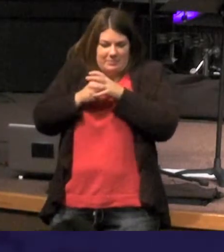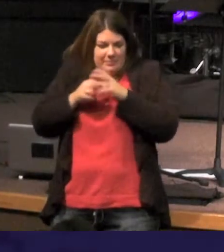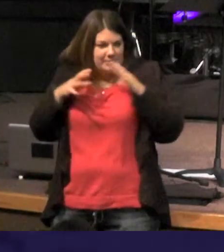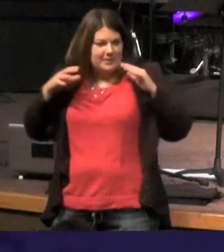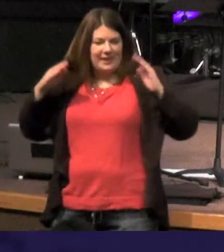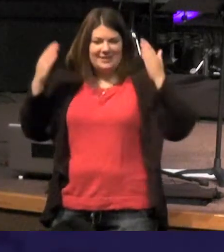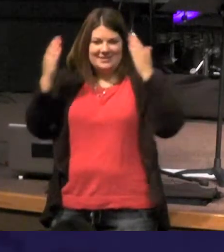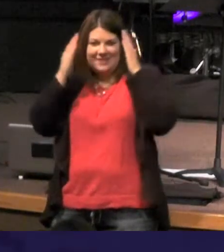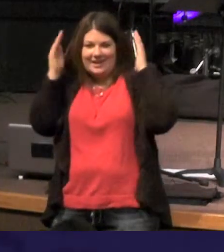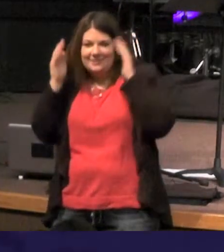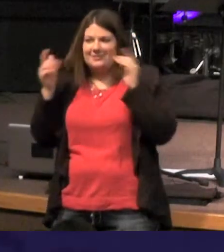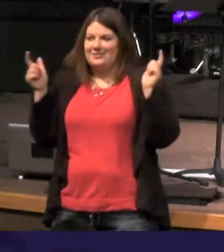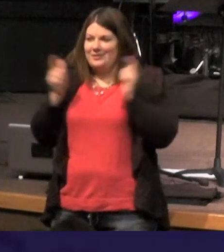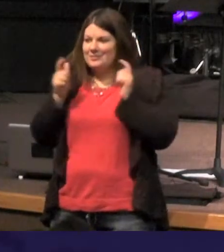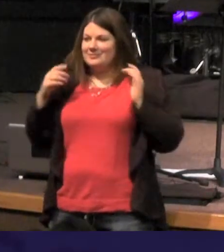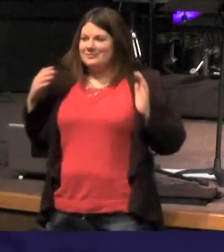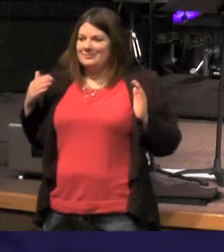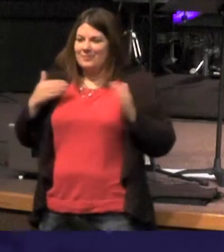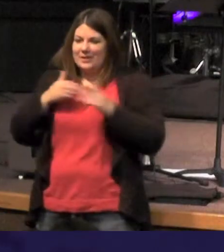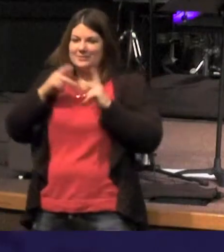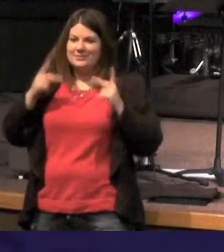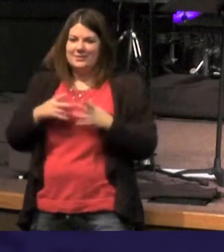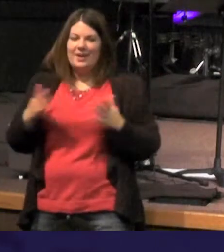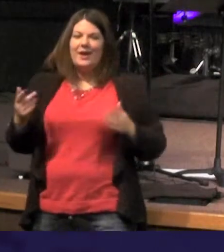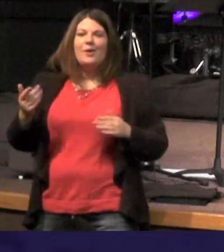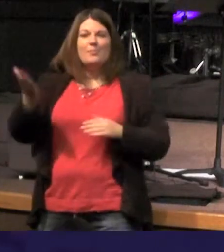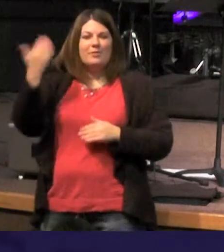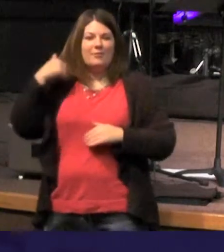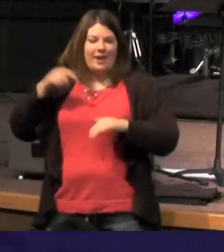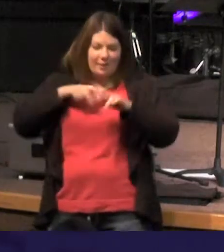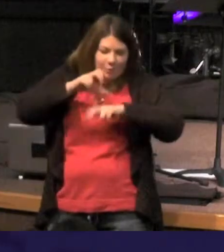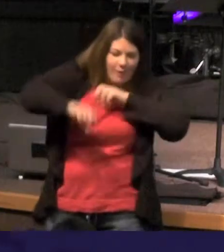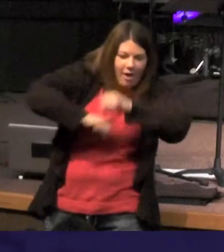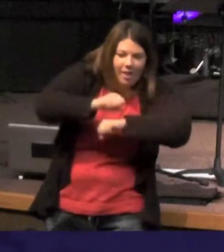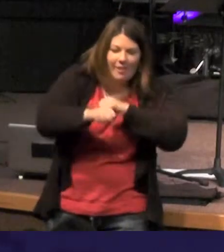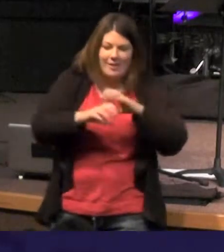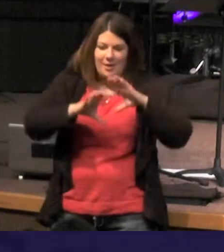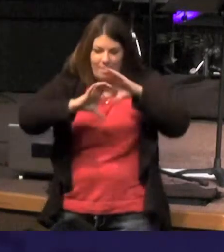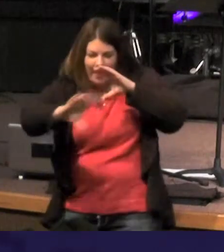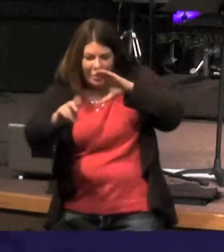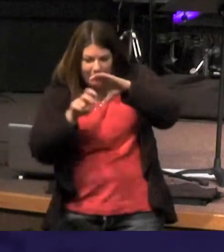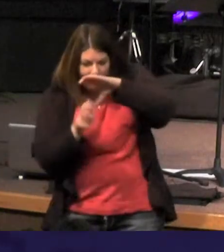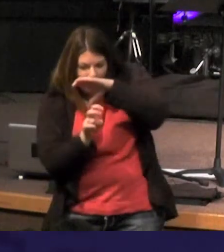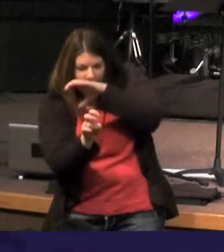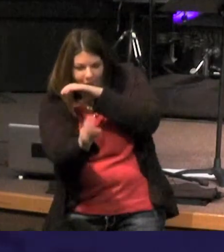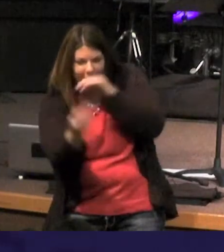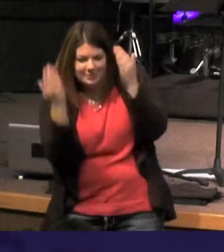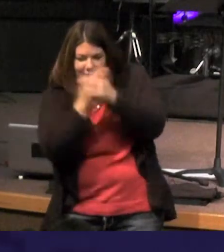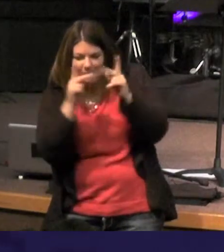those are bad combination I remember the days when I used to love to crawl through you know pipes and go on a dark holes in places it was fun and now I